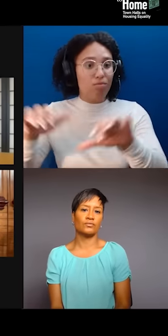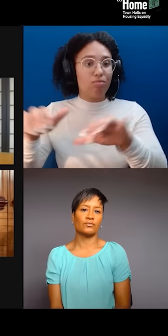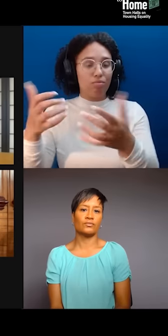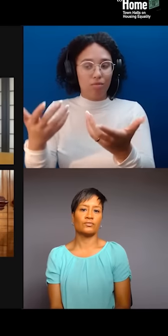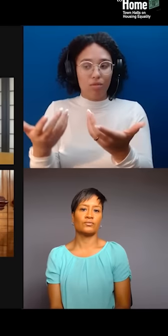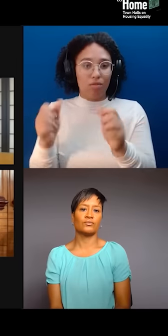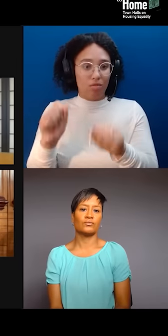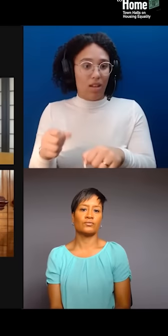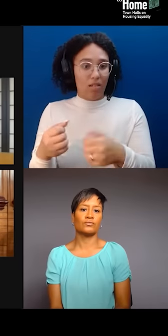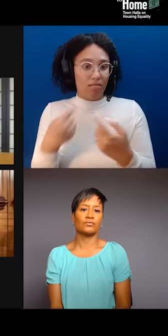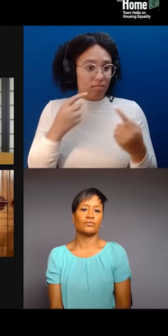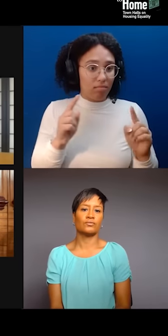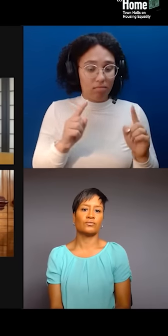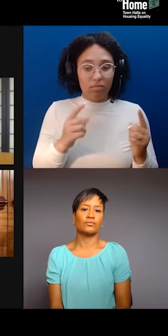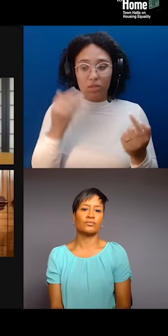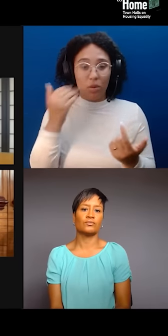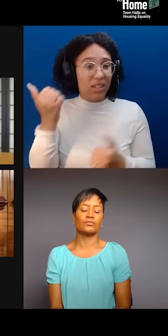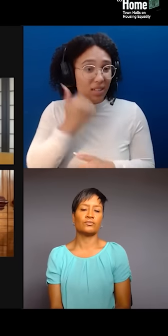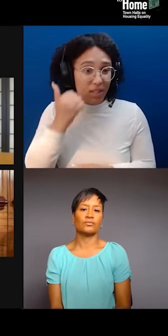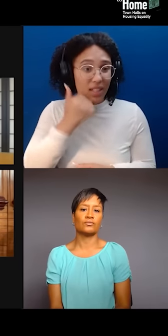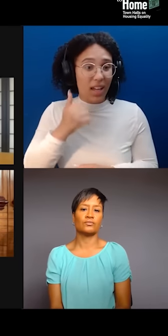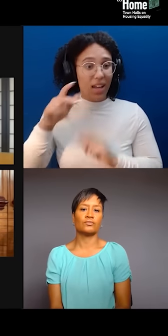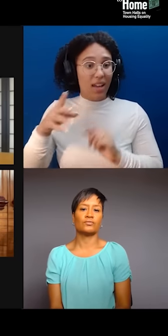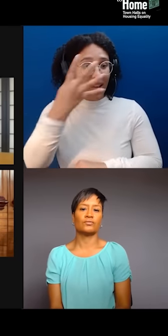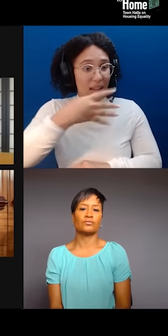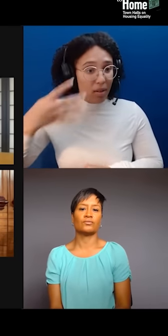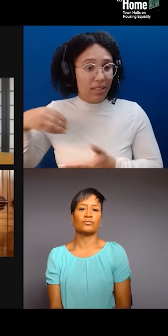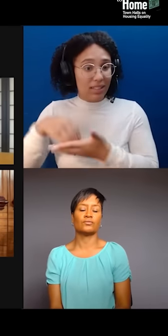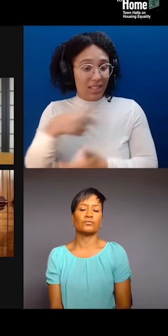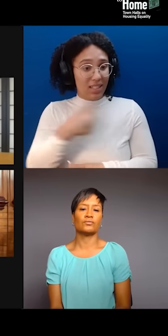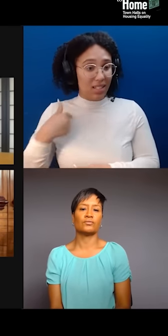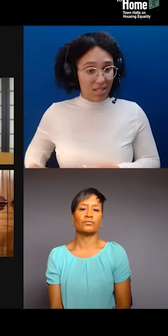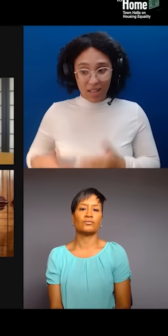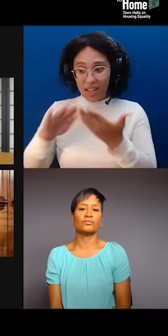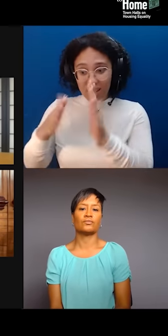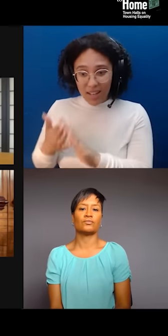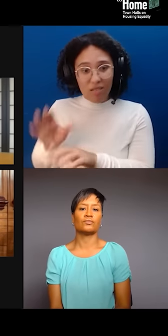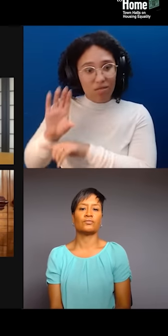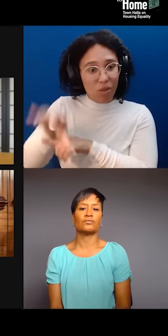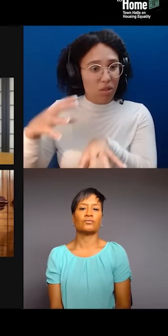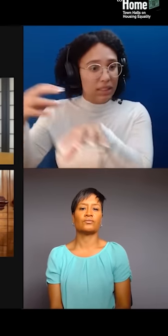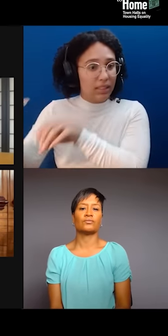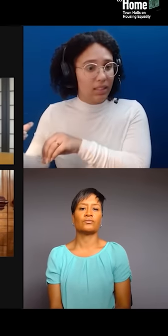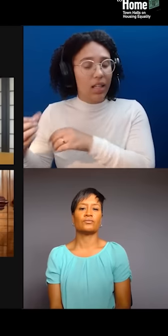And then also trying to help push policies that will prevent... We don't wanna just prevent the bleeding, right?